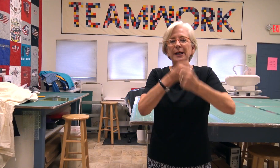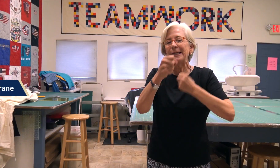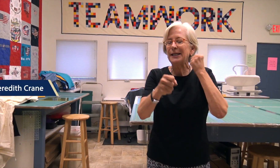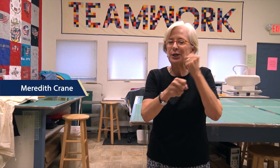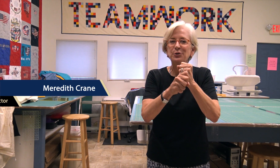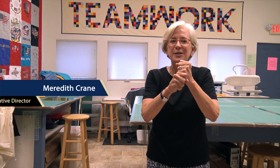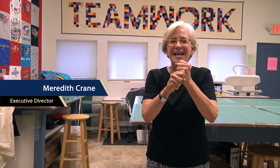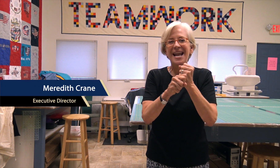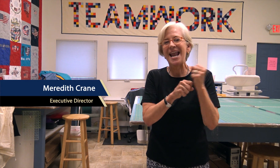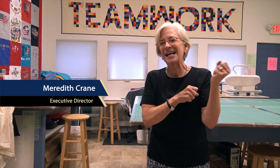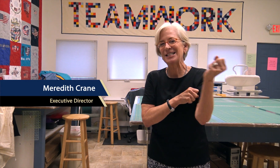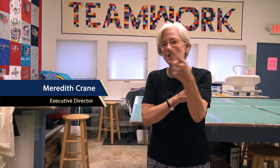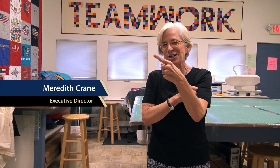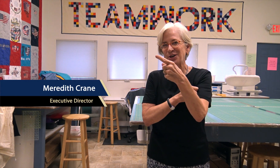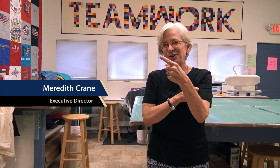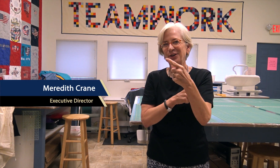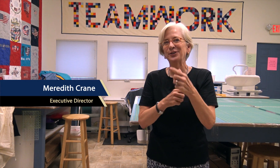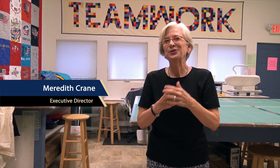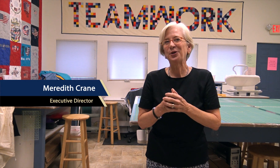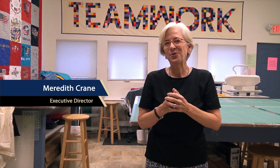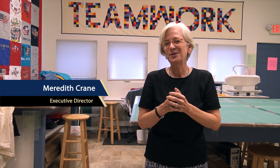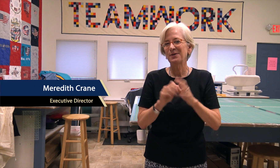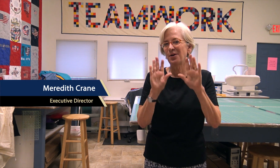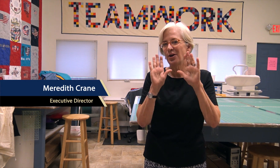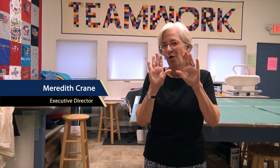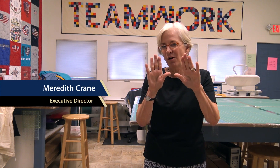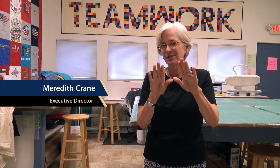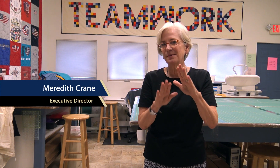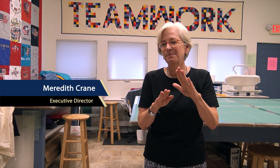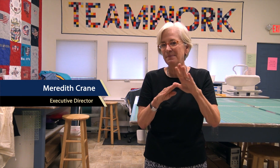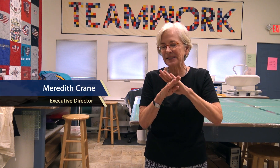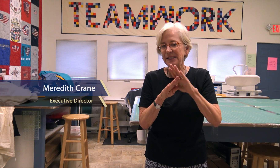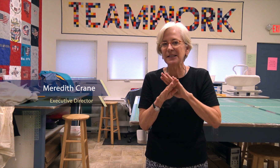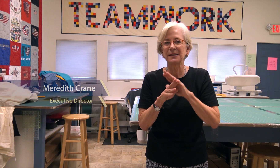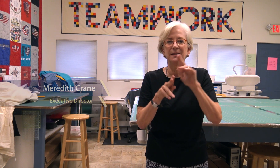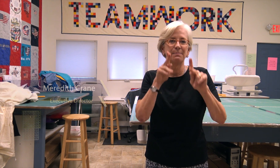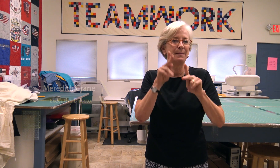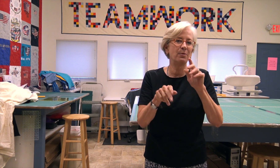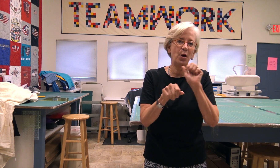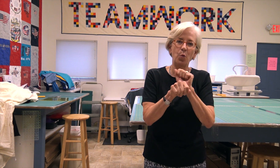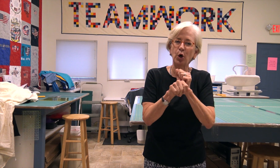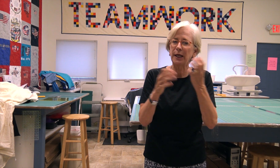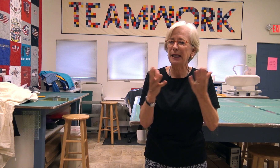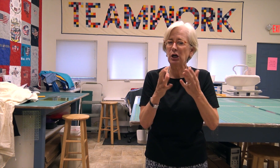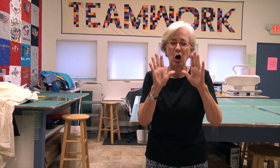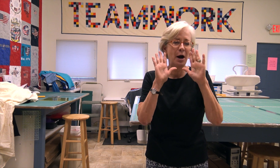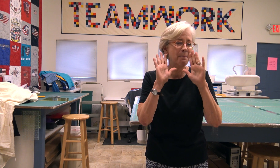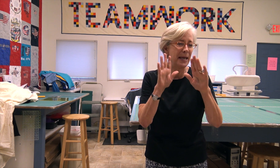We will celebrate our 20th year anniversary next year. It is an awesome business. People who work here are amazing.